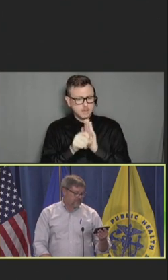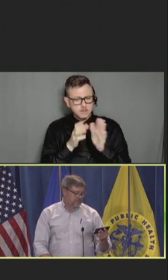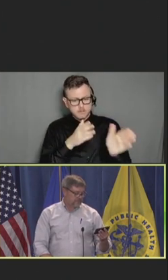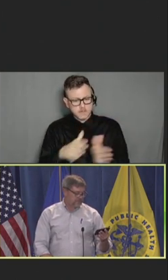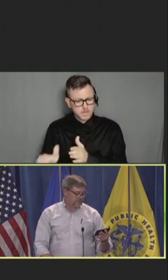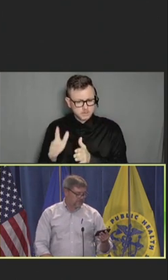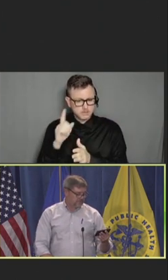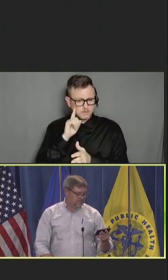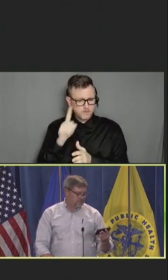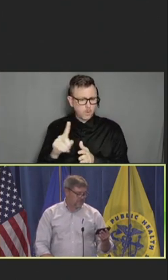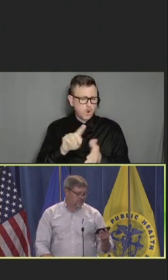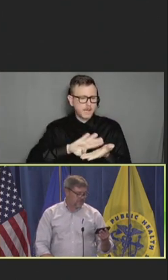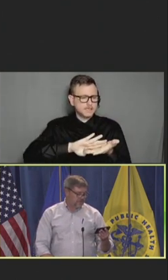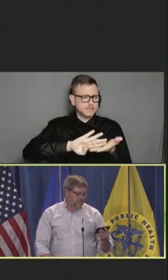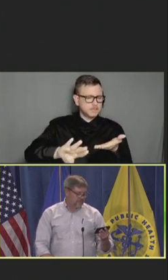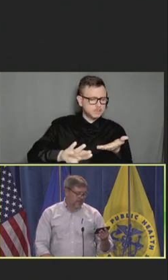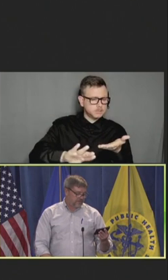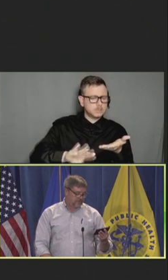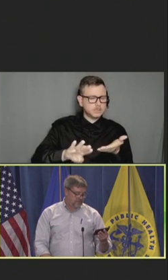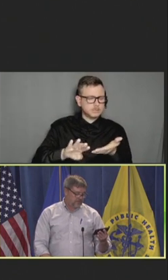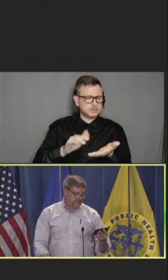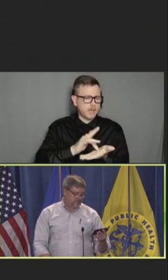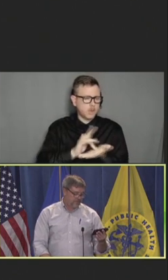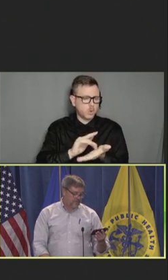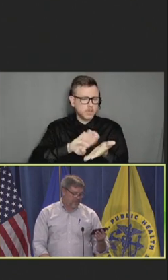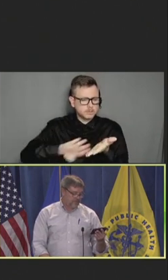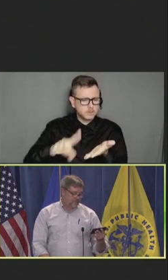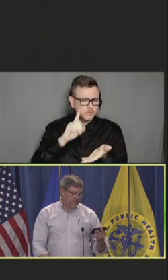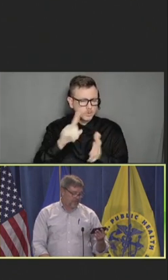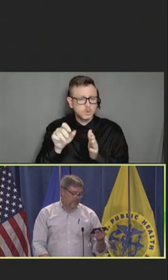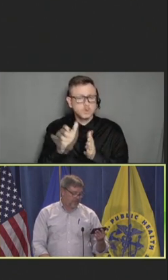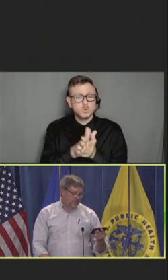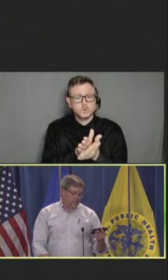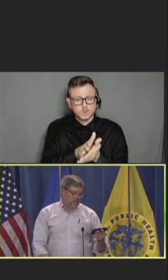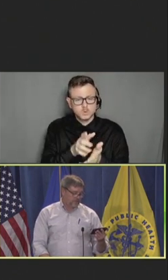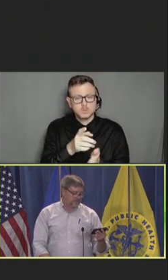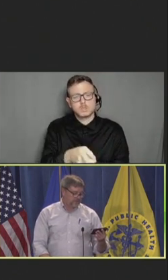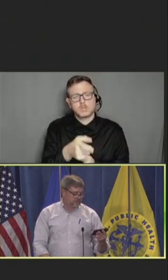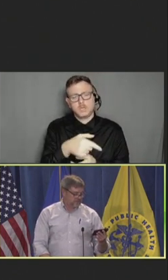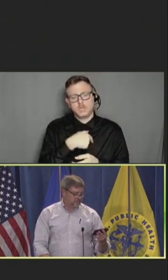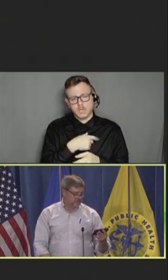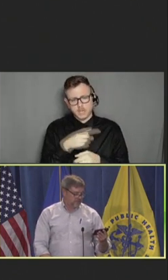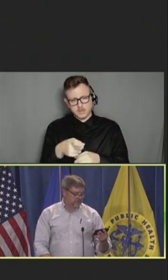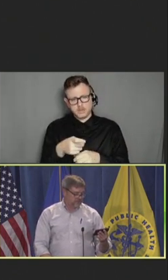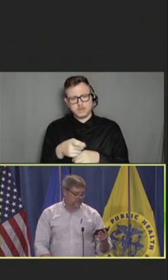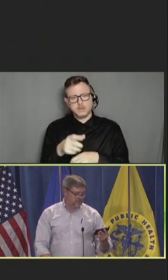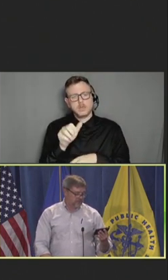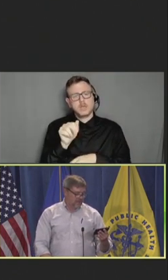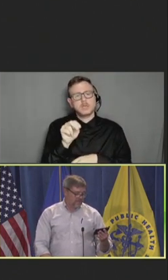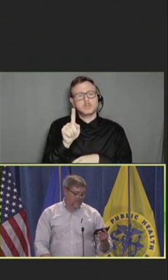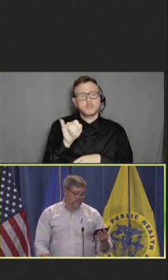exemptions in schools; vaccines to prevent antimicrobial-resistant infections; vaccine